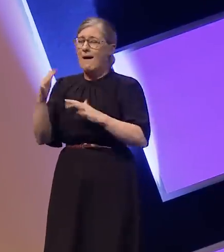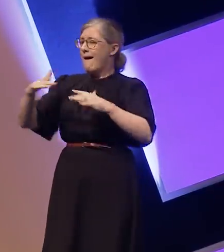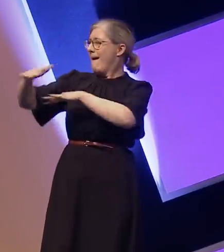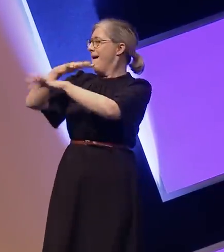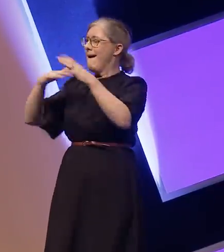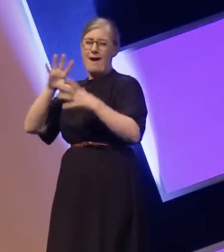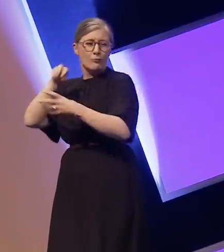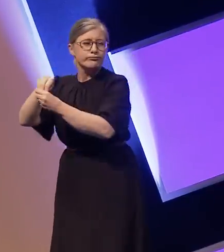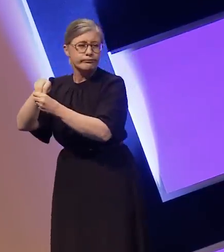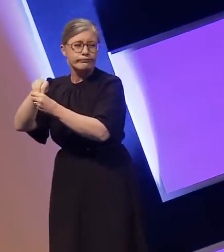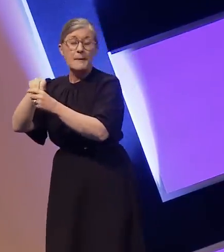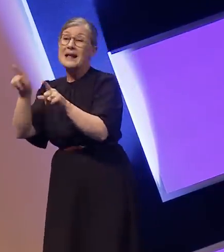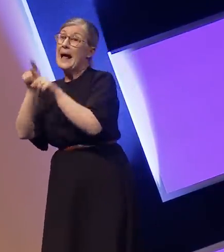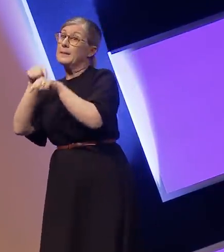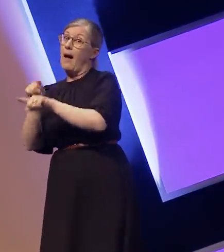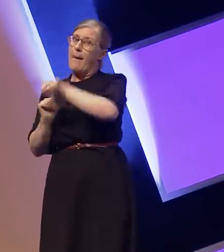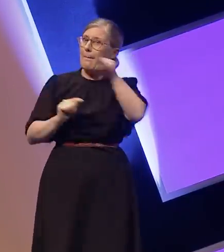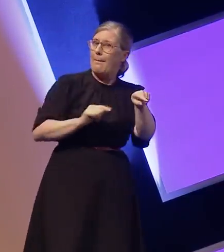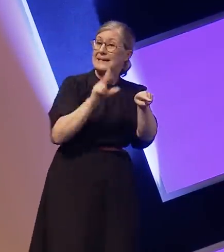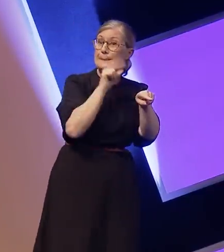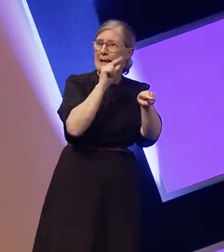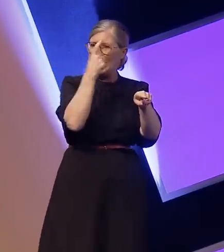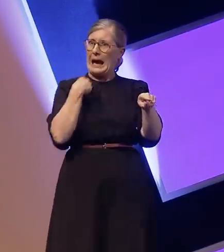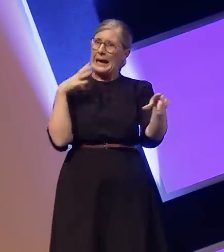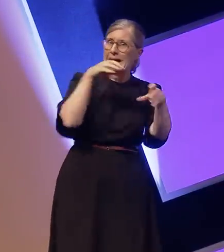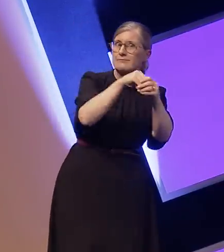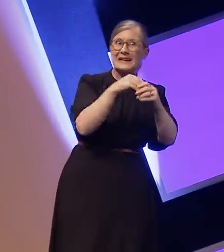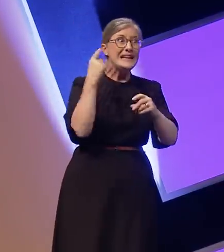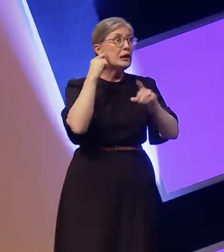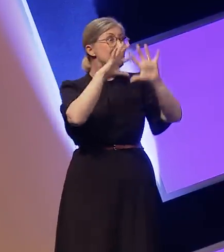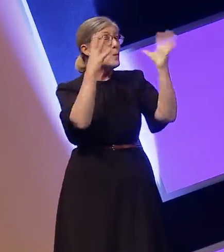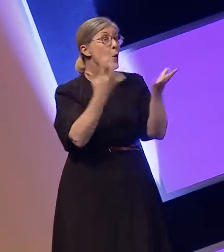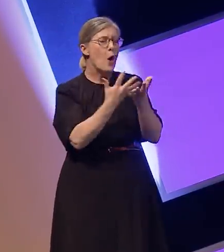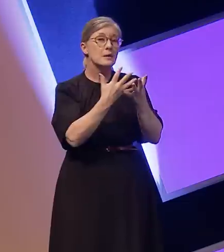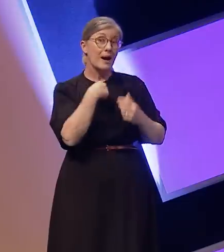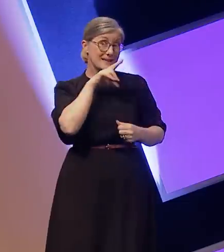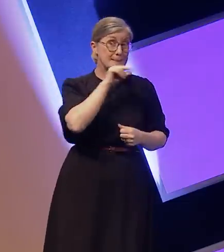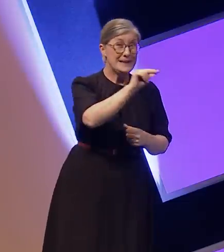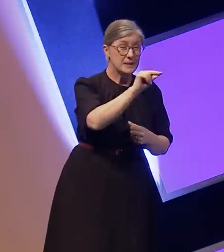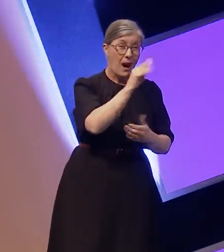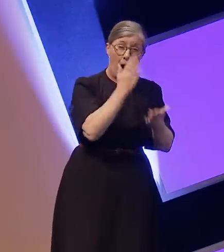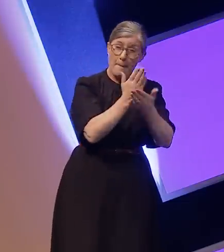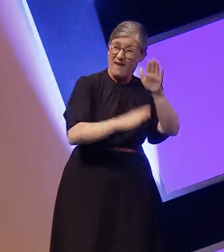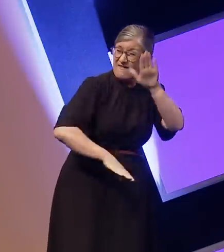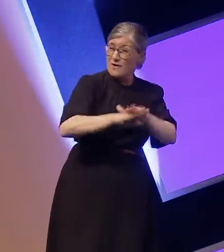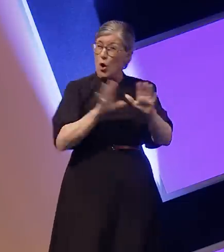speaking gives me access to the hearing world, I can speak but I could never feel included